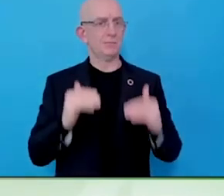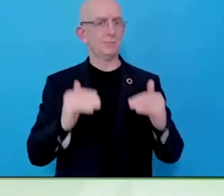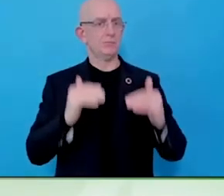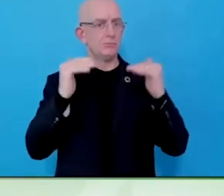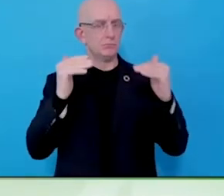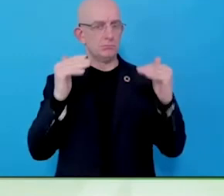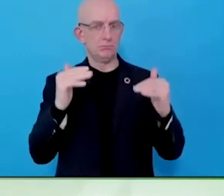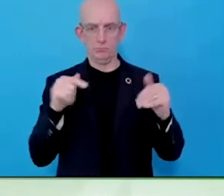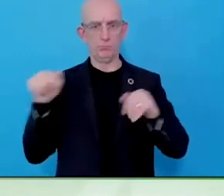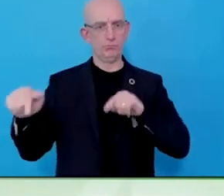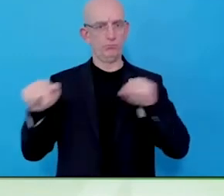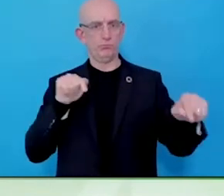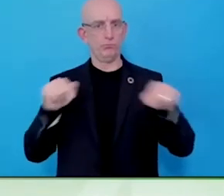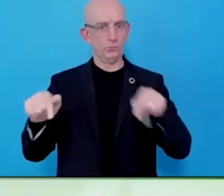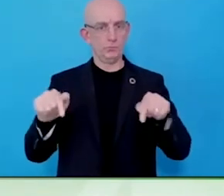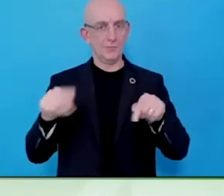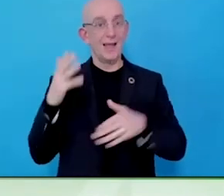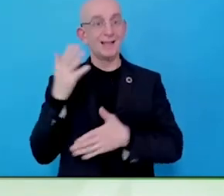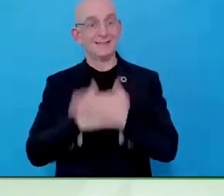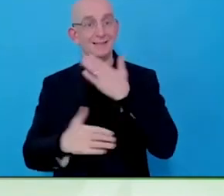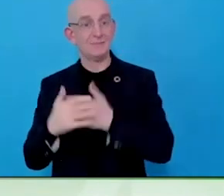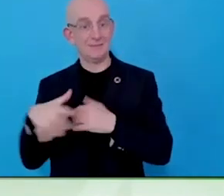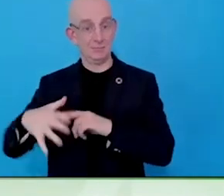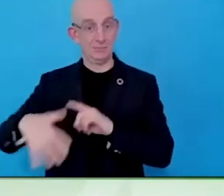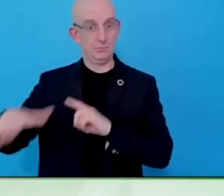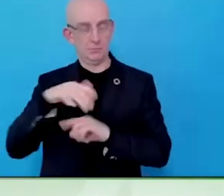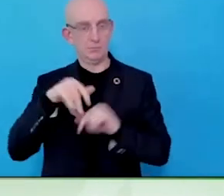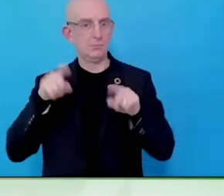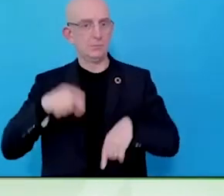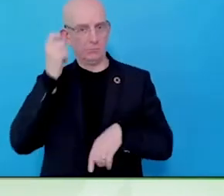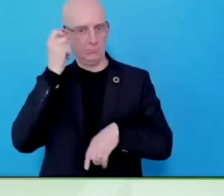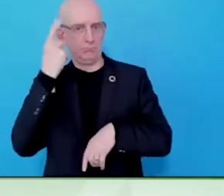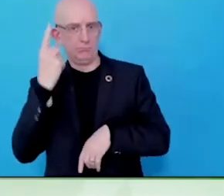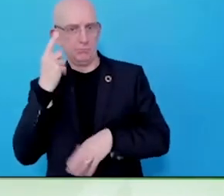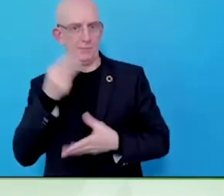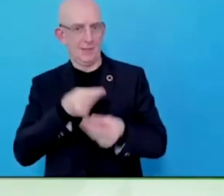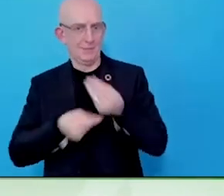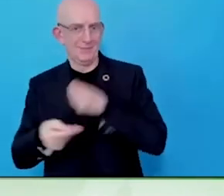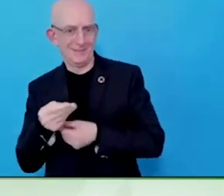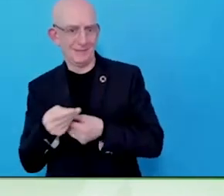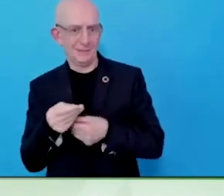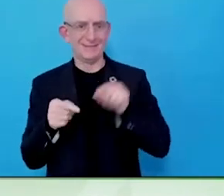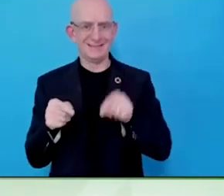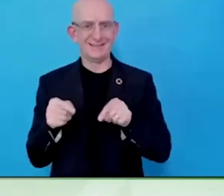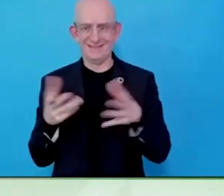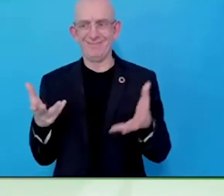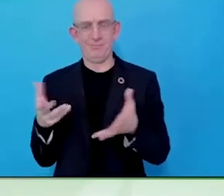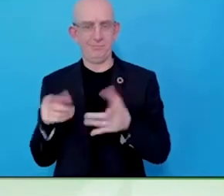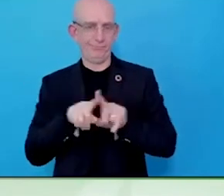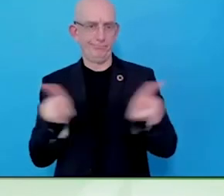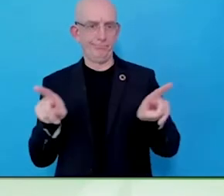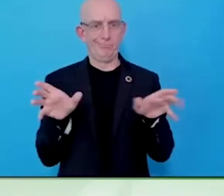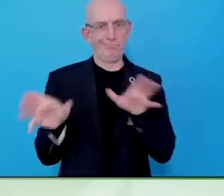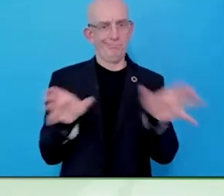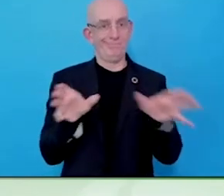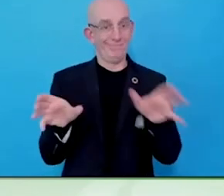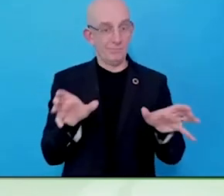the NGOs are actually funded to help people into work on the OPD's, if they don't understand the world of business, how on earth are they